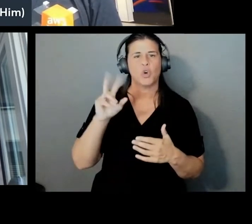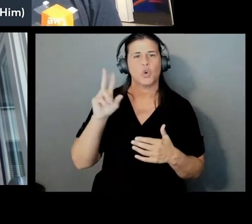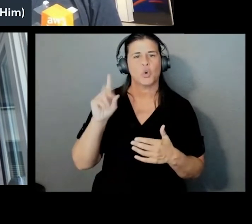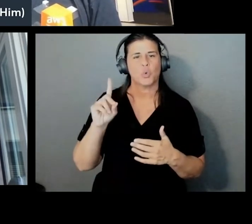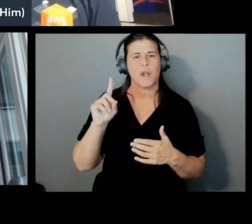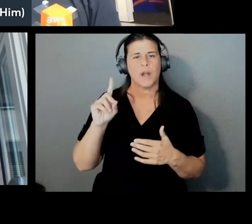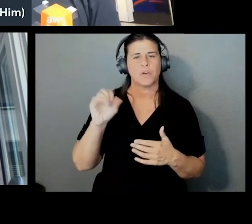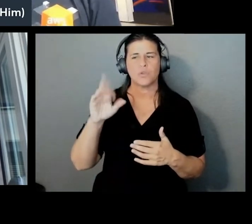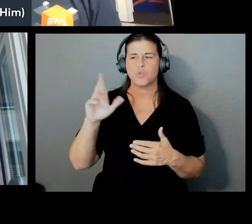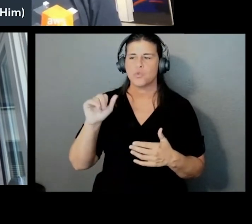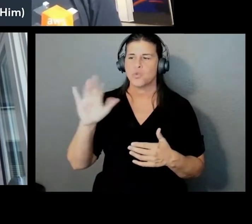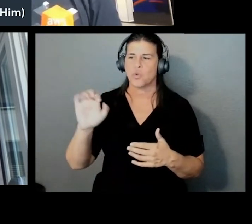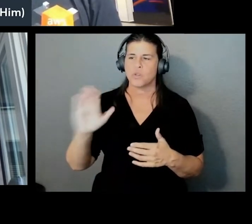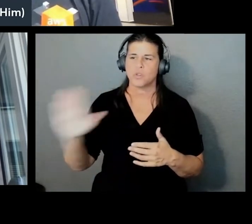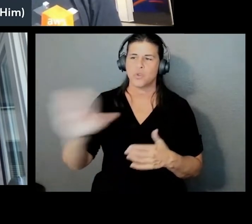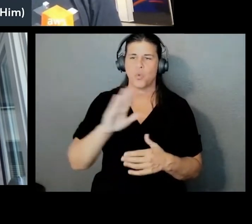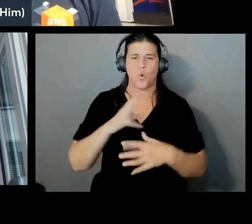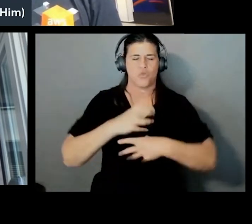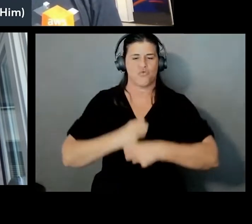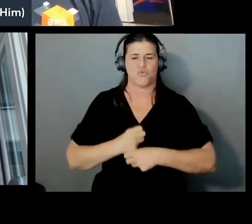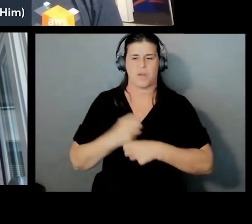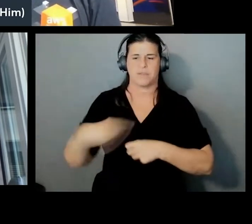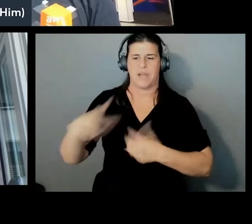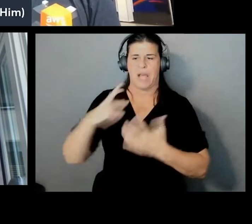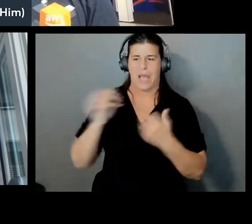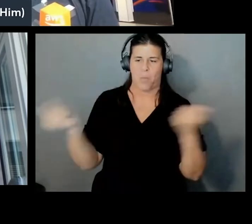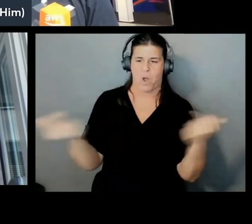I want all the world's best cryptographers to see our crypto,